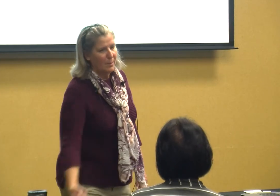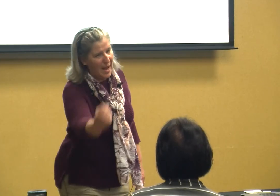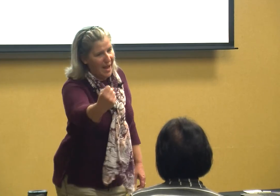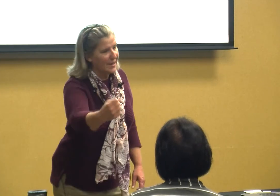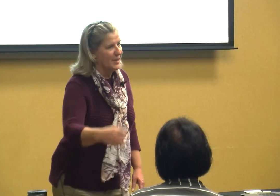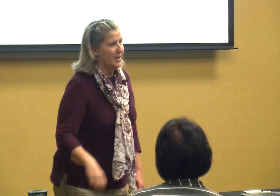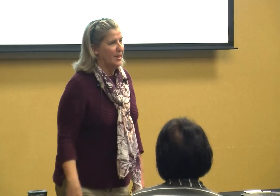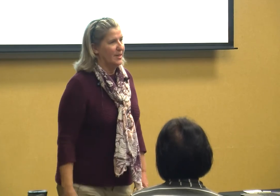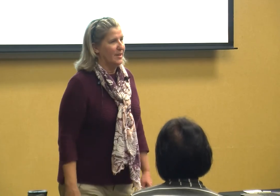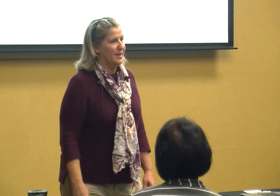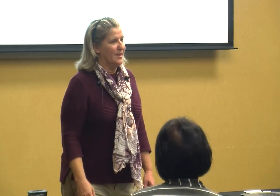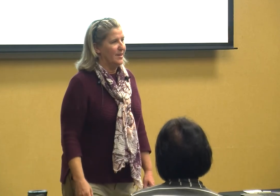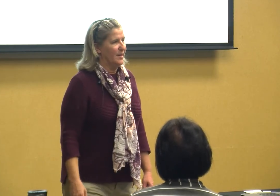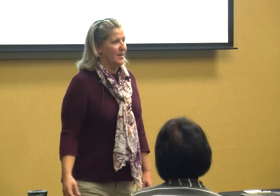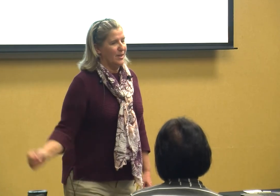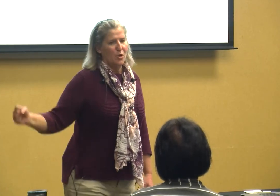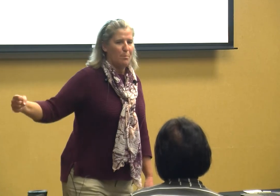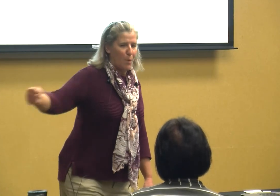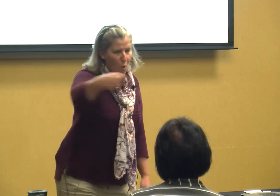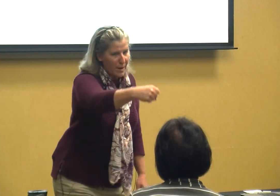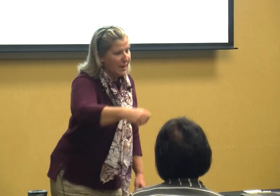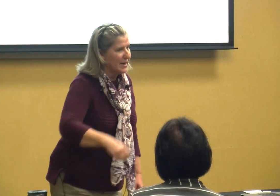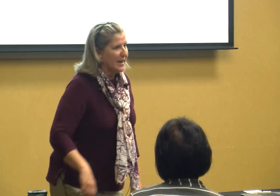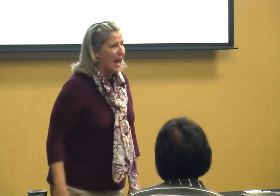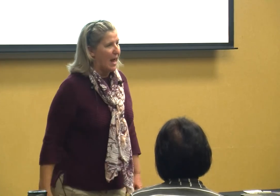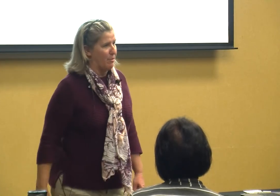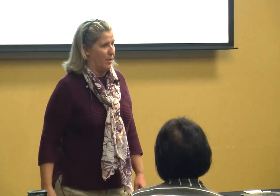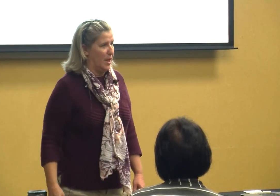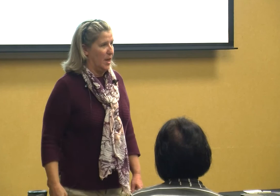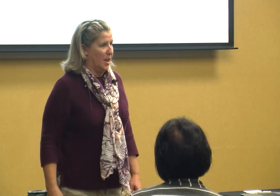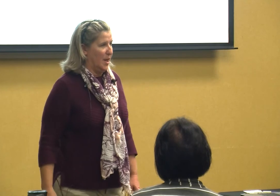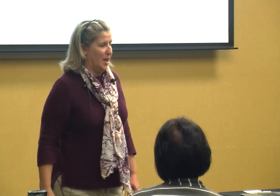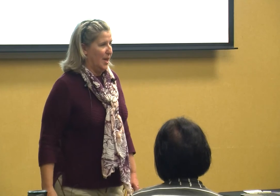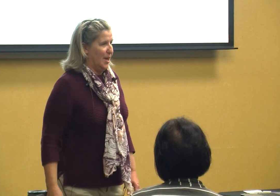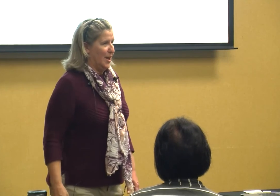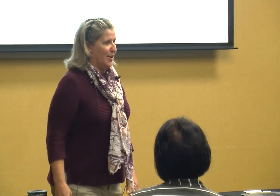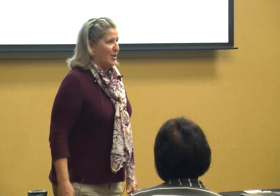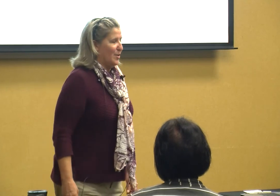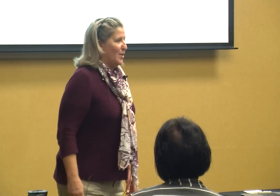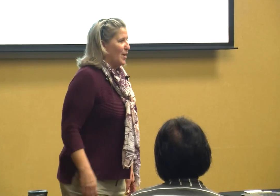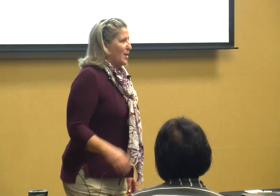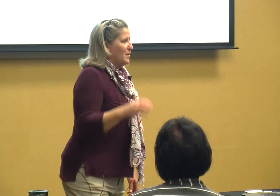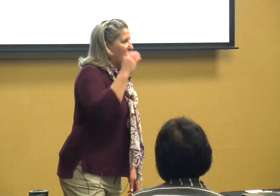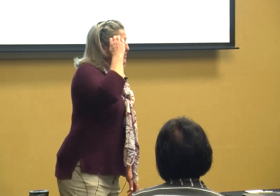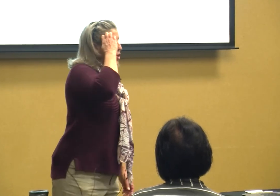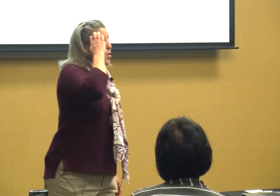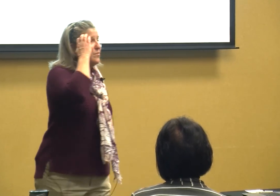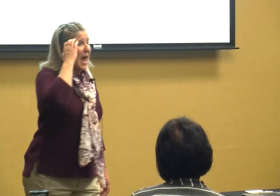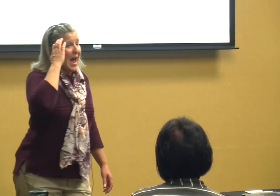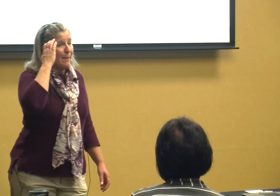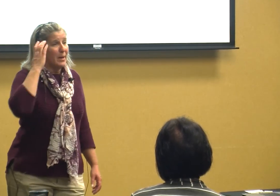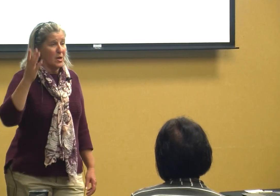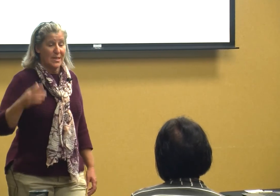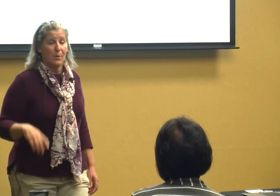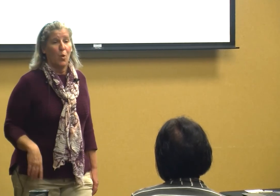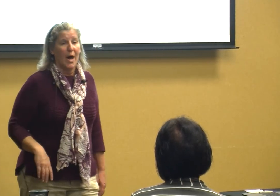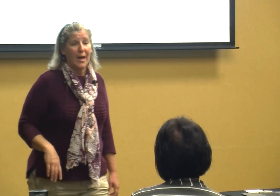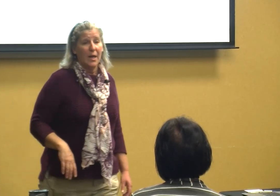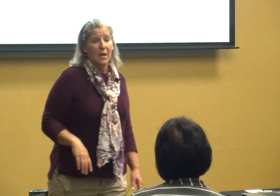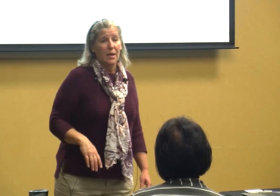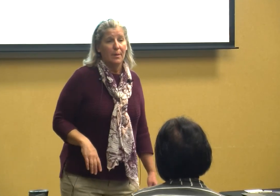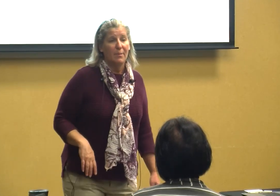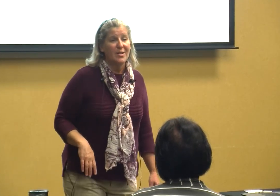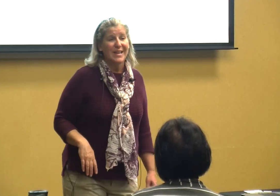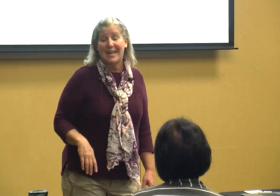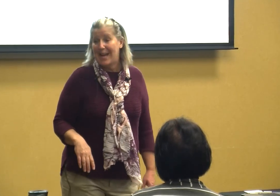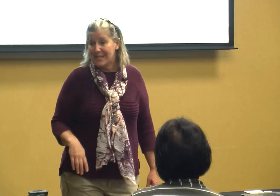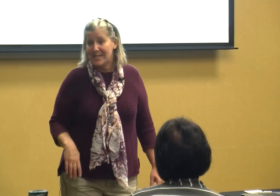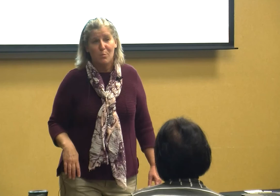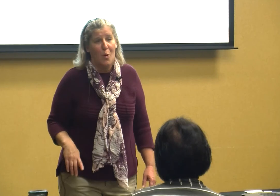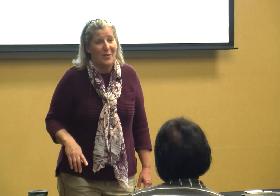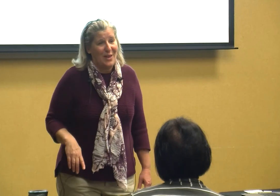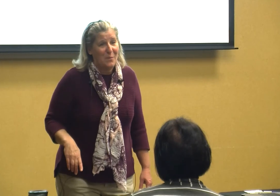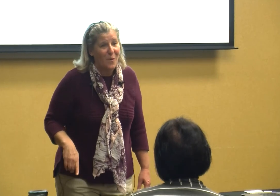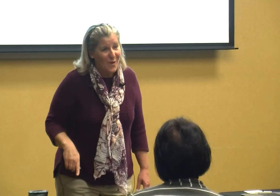bed you're boring me to death they've learned that because it why because it gets them what they want